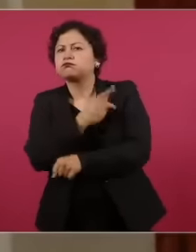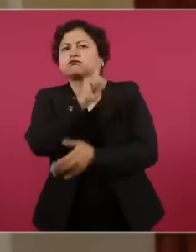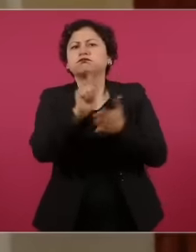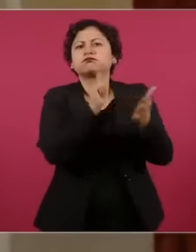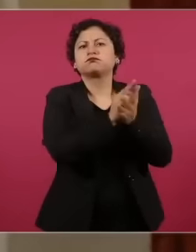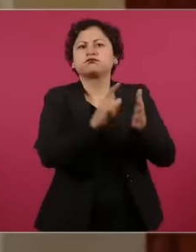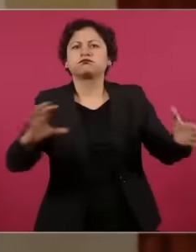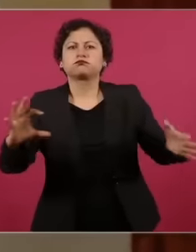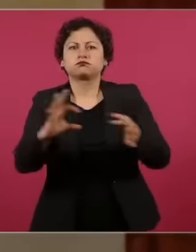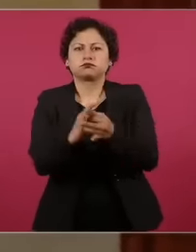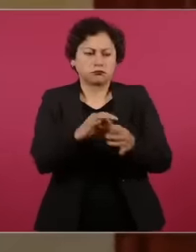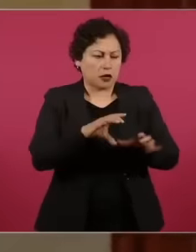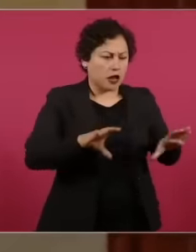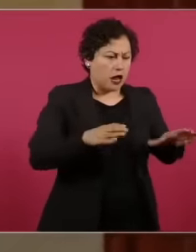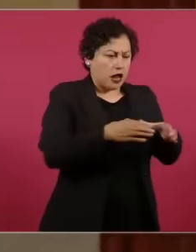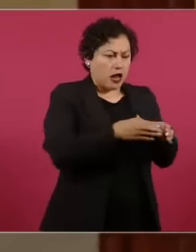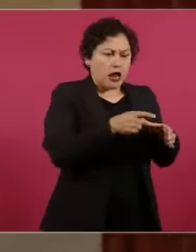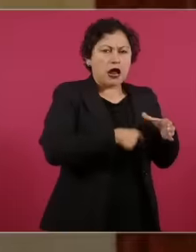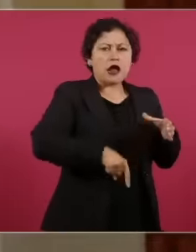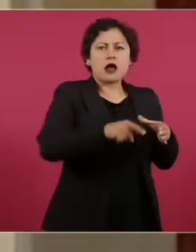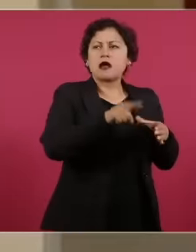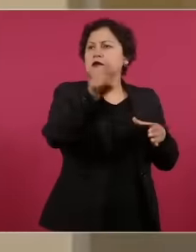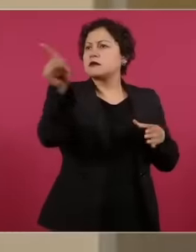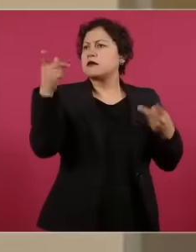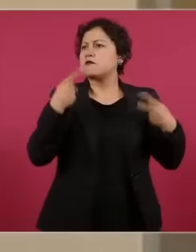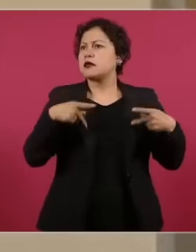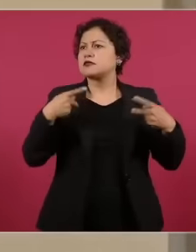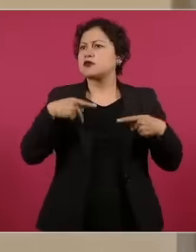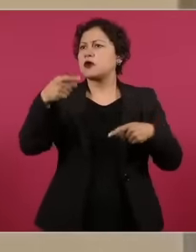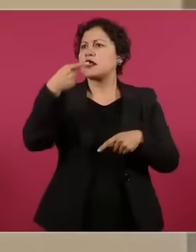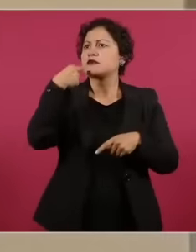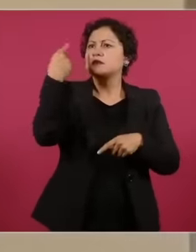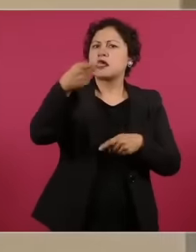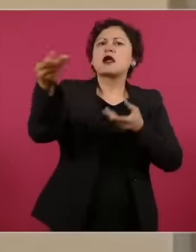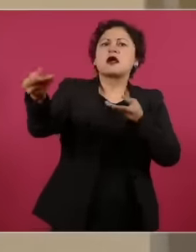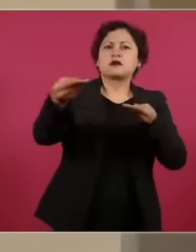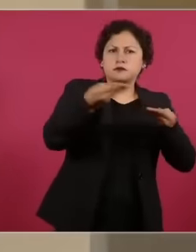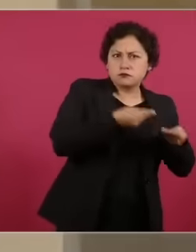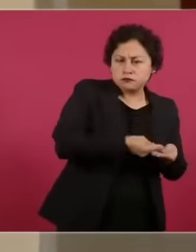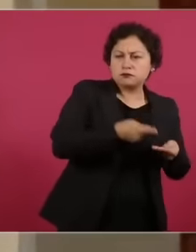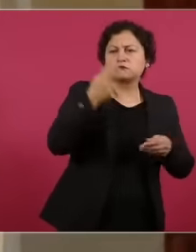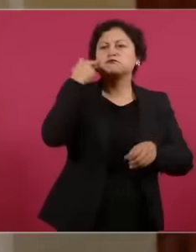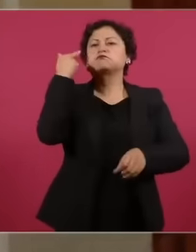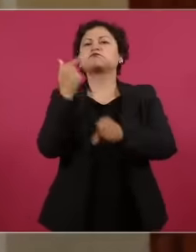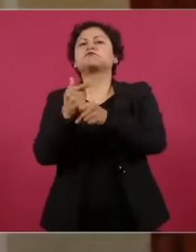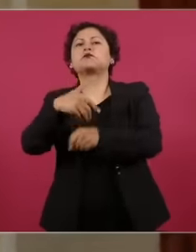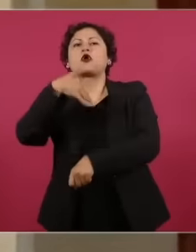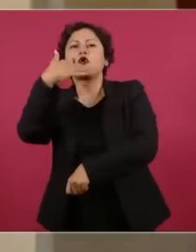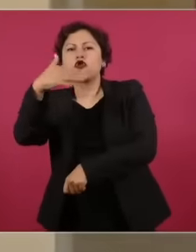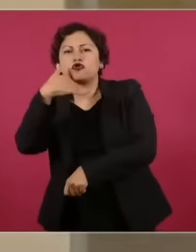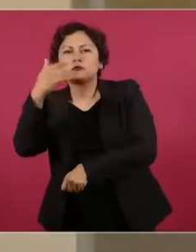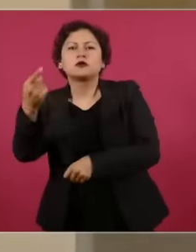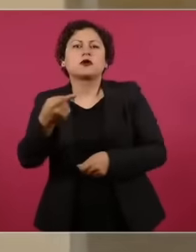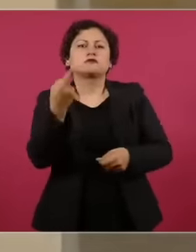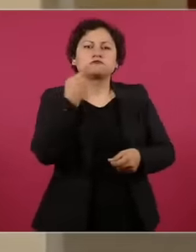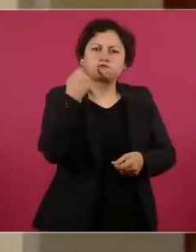citizens, complaints of possible corruption, complaints of bias and It will evaluate and investigate the